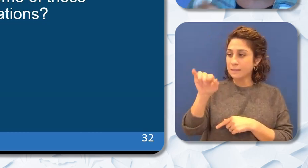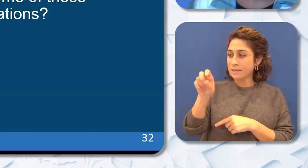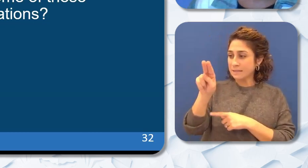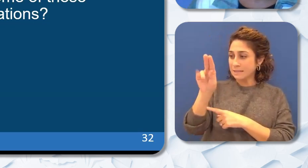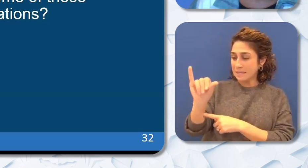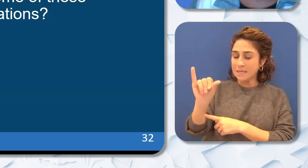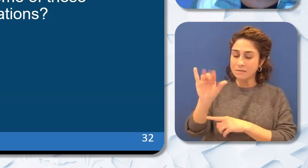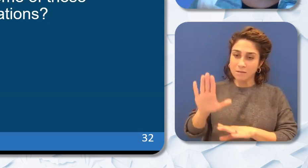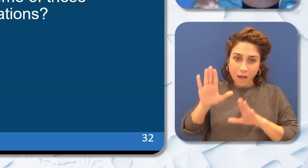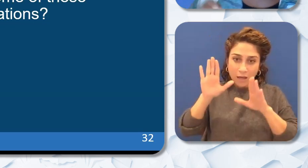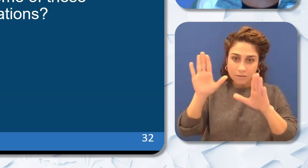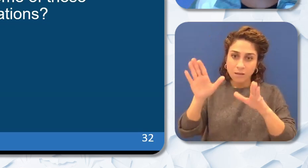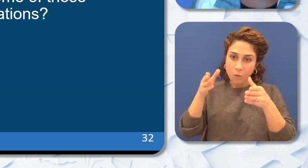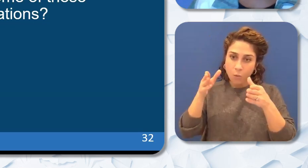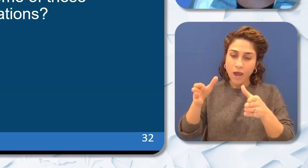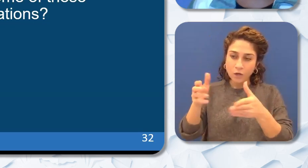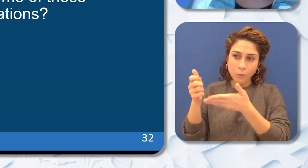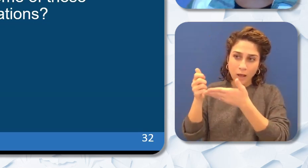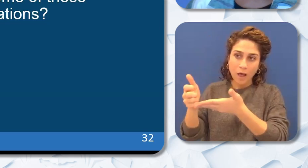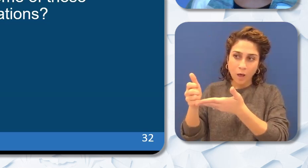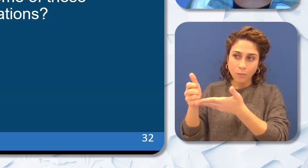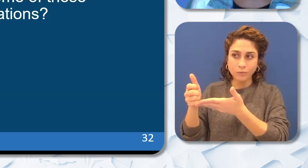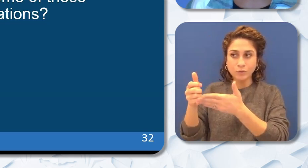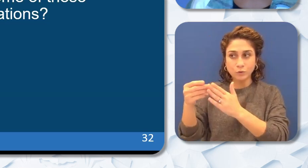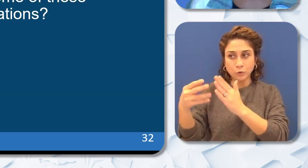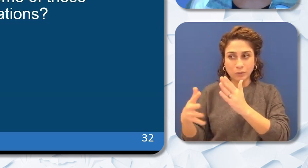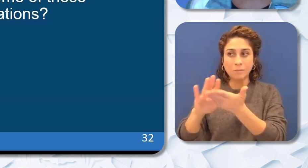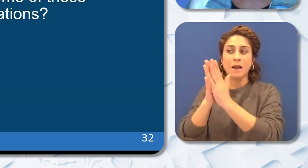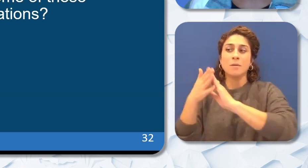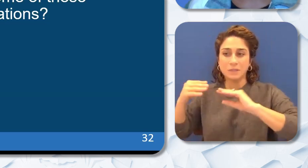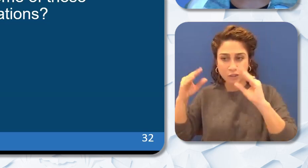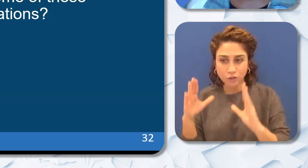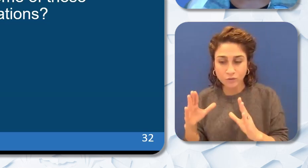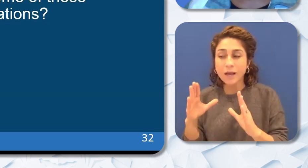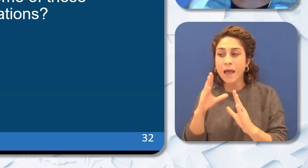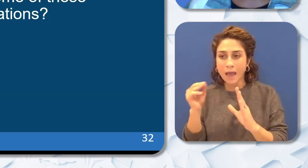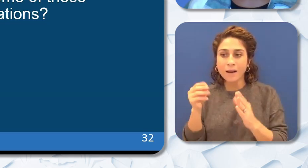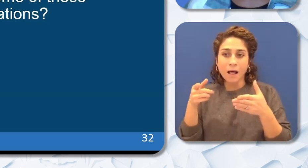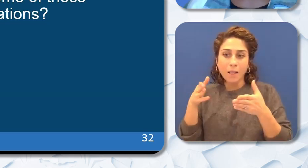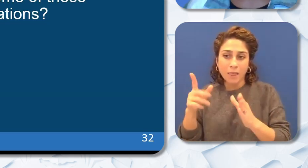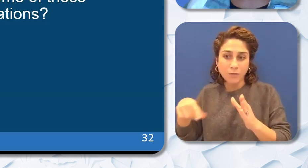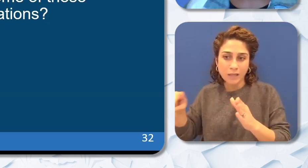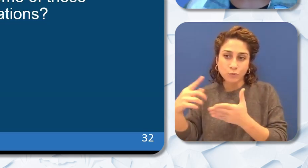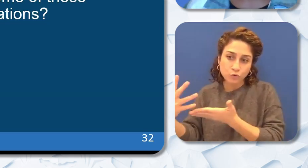entering the profession in the most supportive way which allows them to earn a living wage. Those